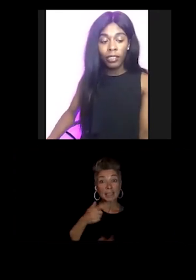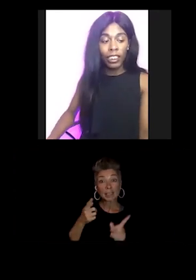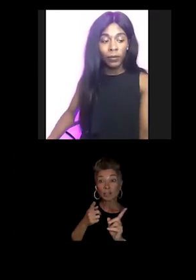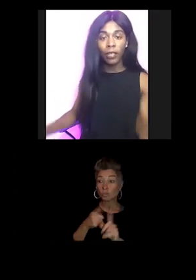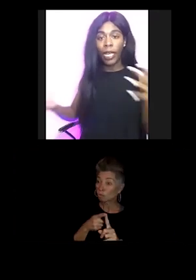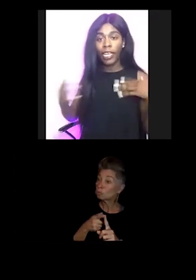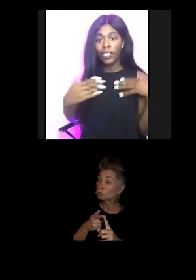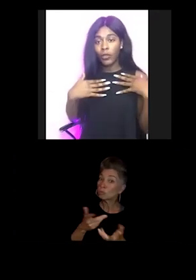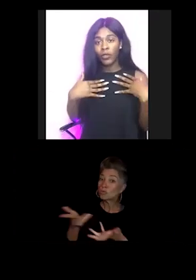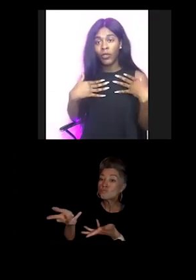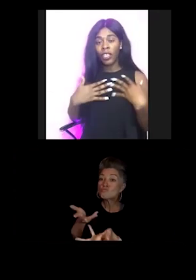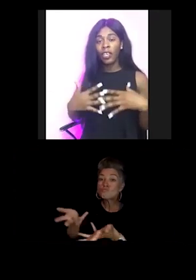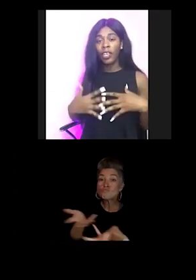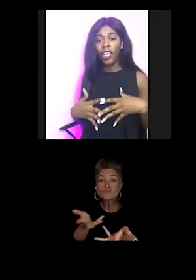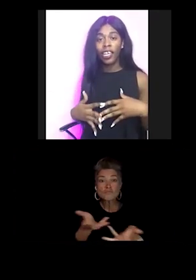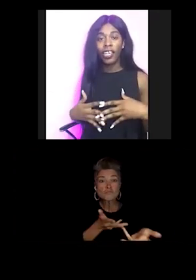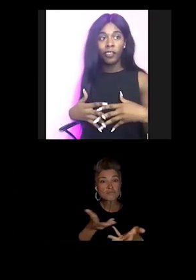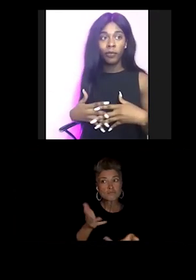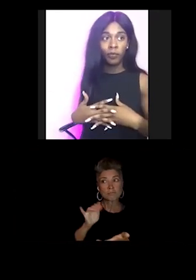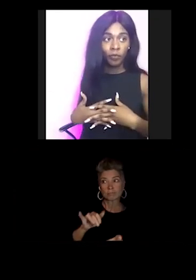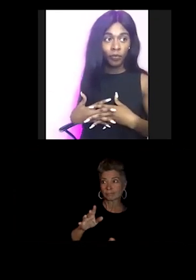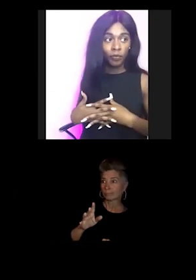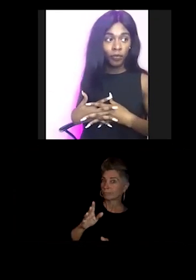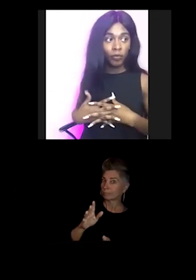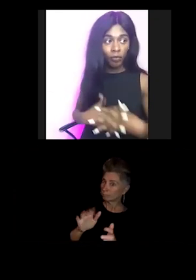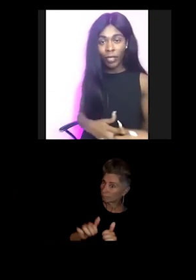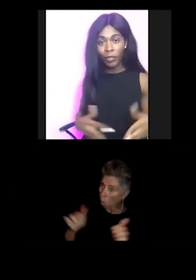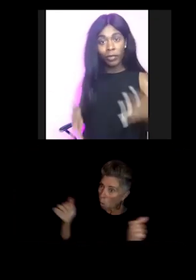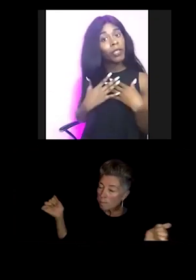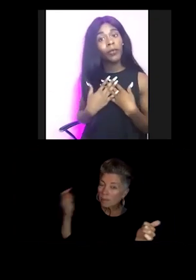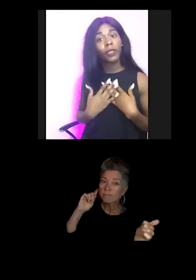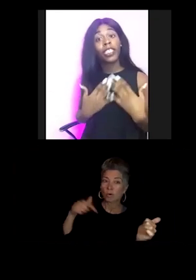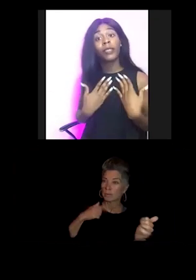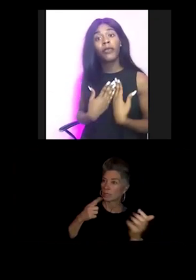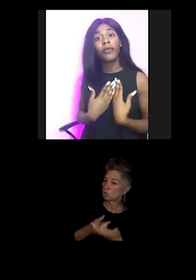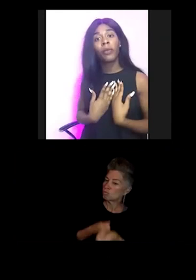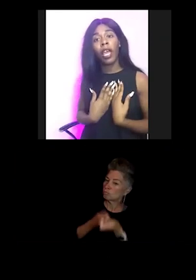to speak my truth, um, to speak, speak from my perspective.